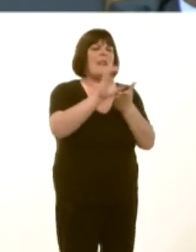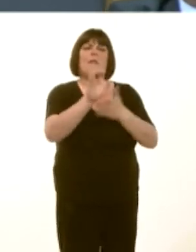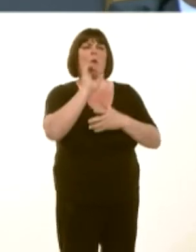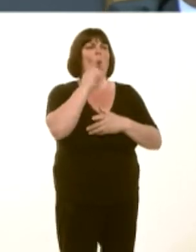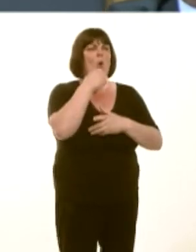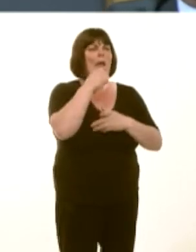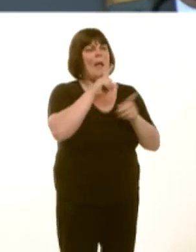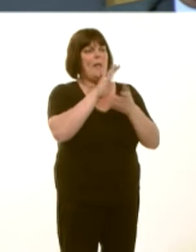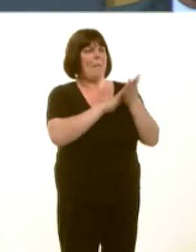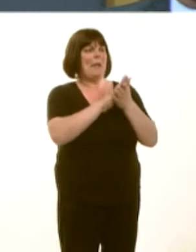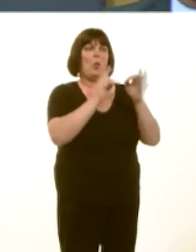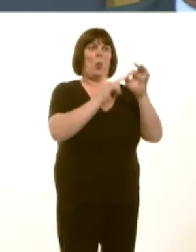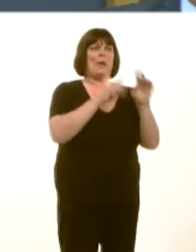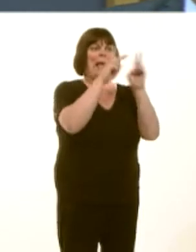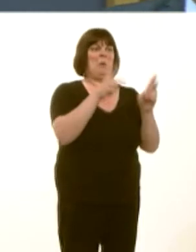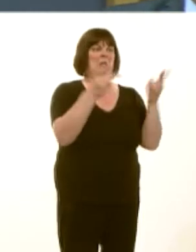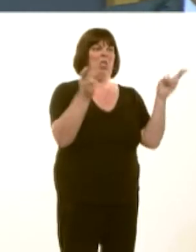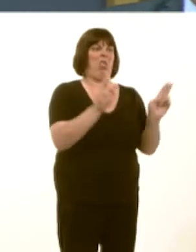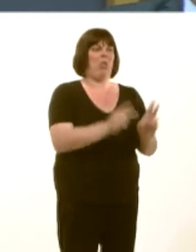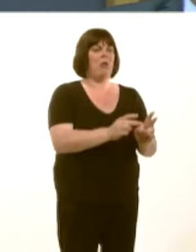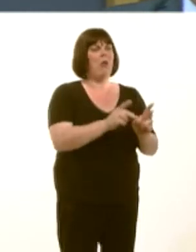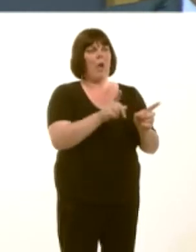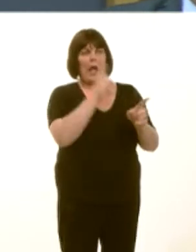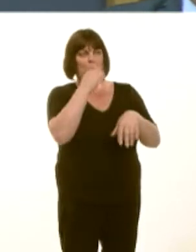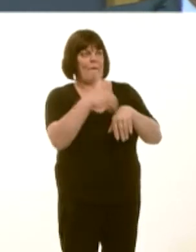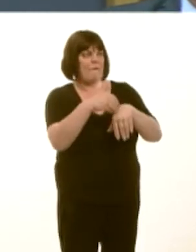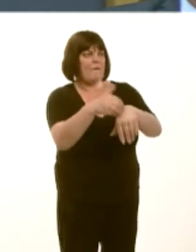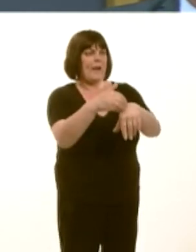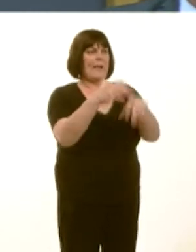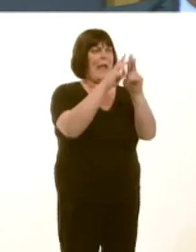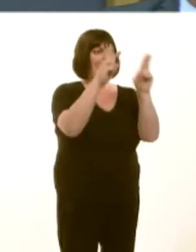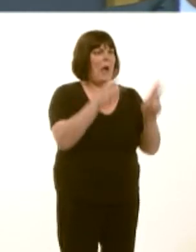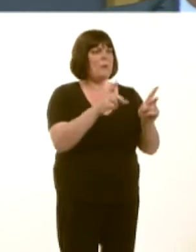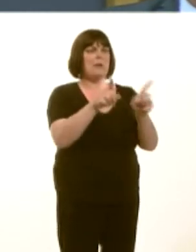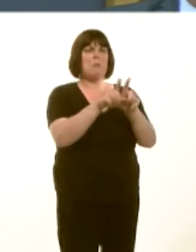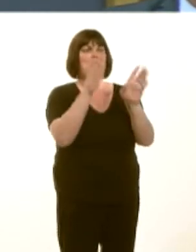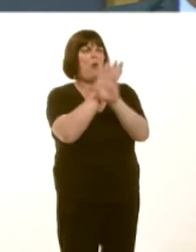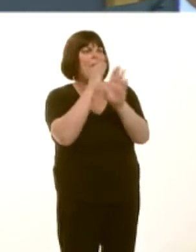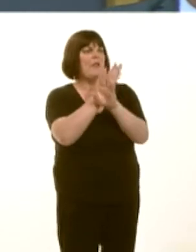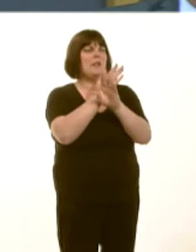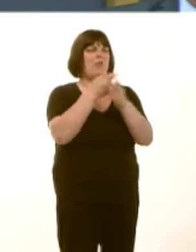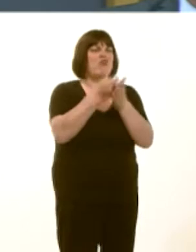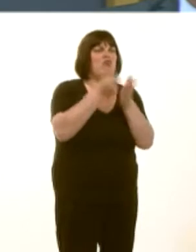I think that could give possible unintended consequences to the supply of private rented properties.í Mark Isherwood: Given Mr Milibandís announcements